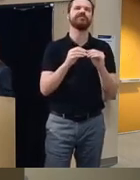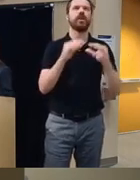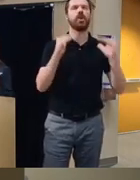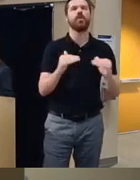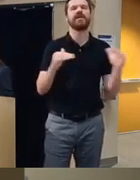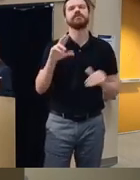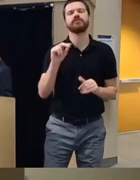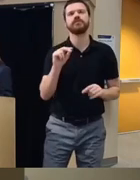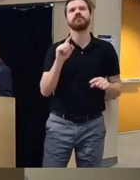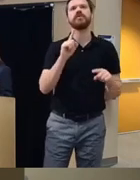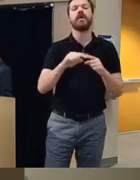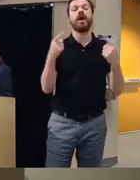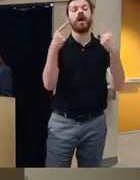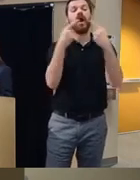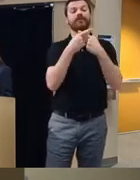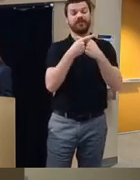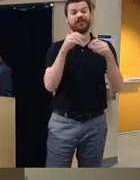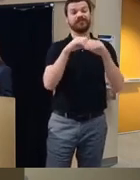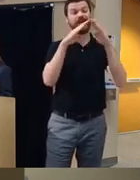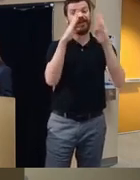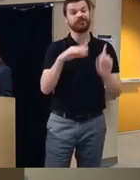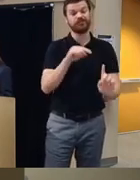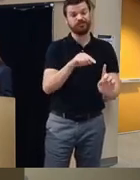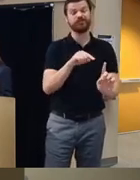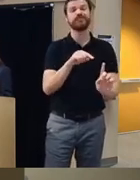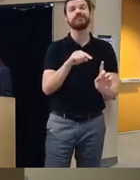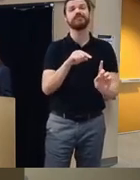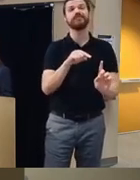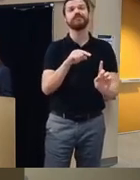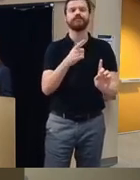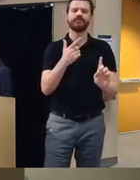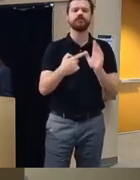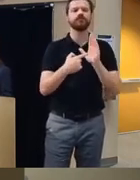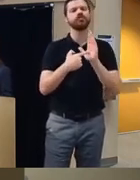level but they had conflict in the home that um they were showing remorse and they wanted